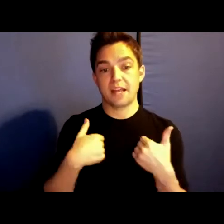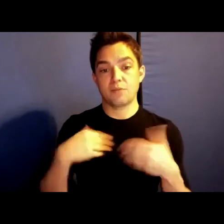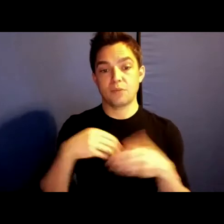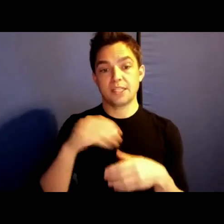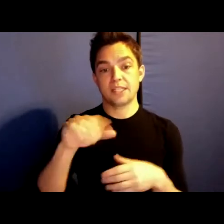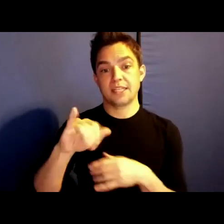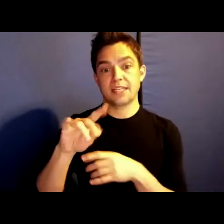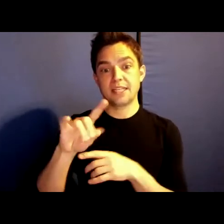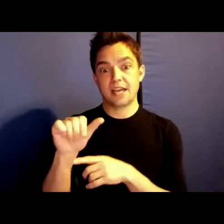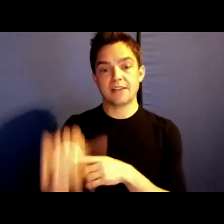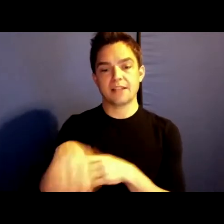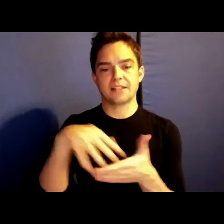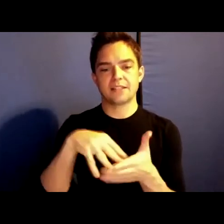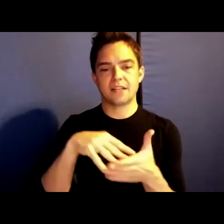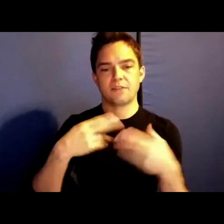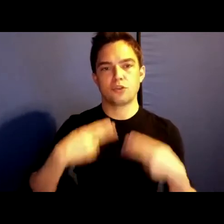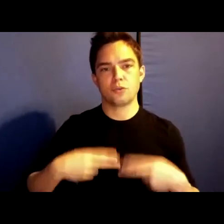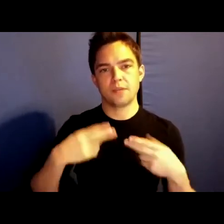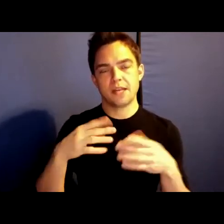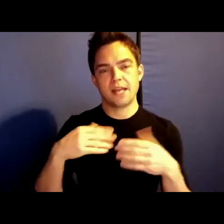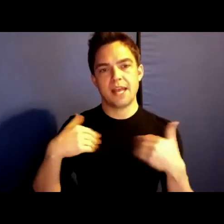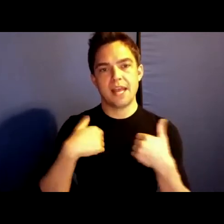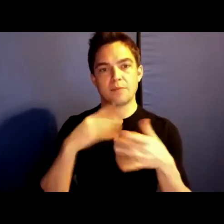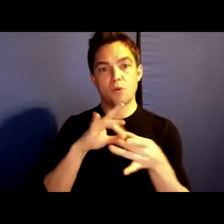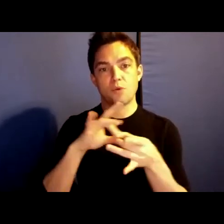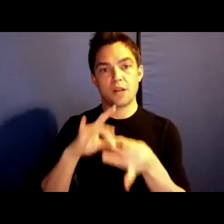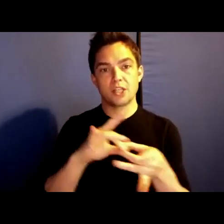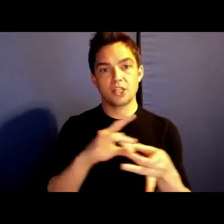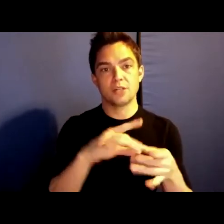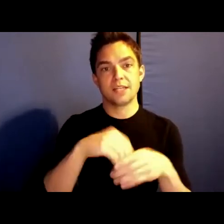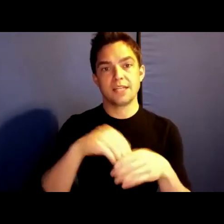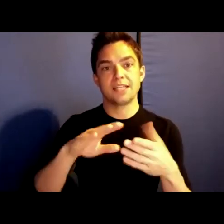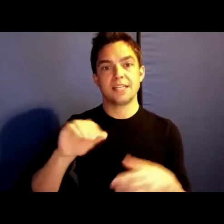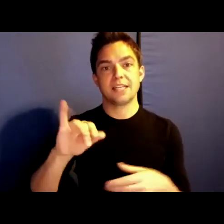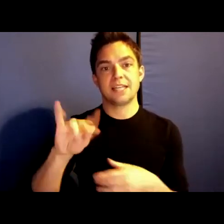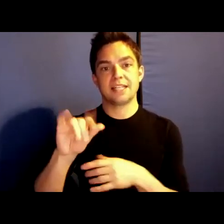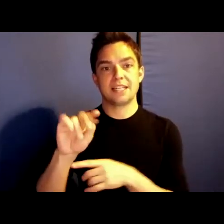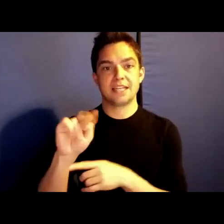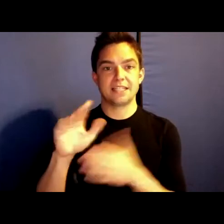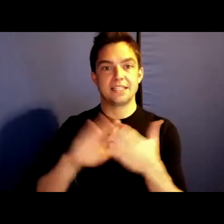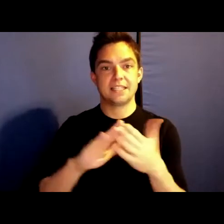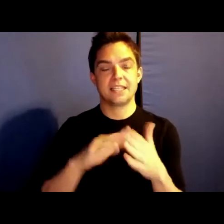is a study of human animal relationality in Indian cities including Delhi, Mumbai, and